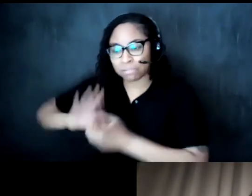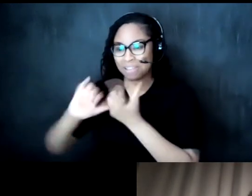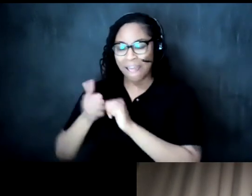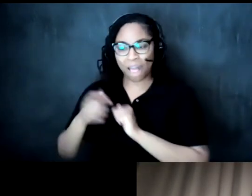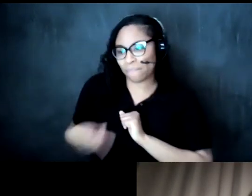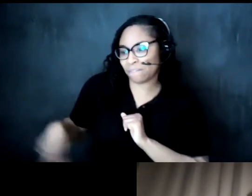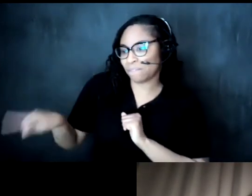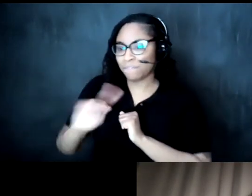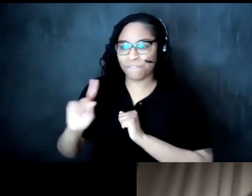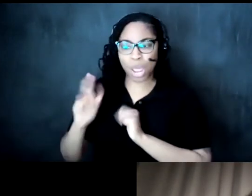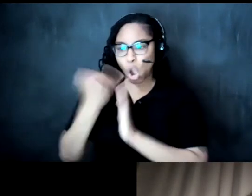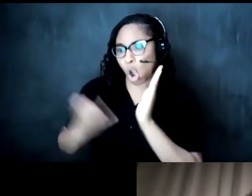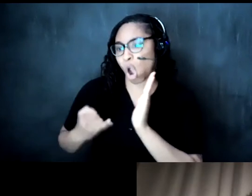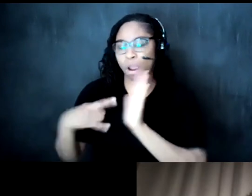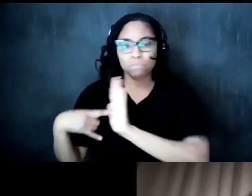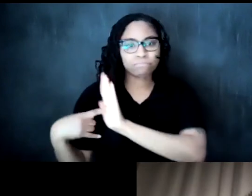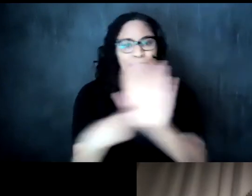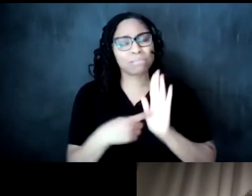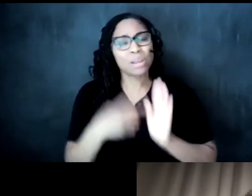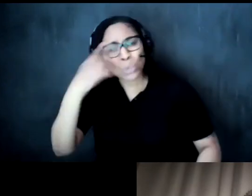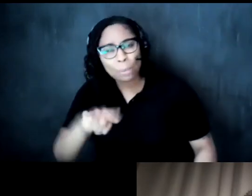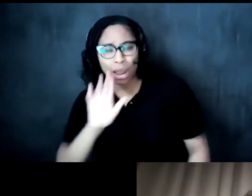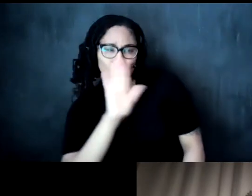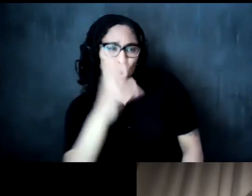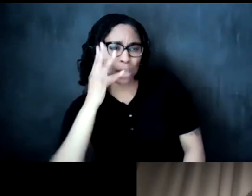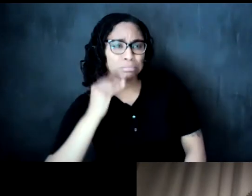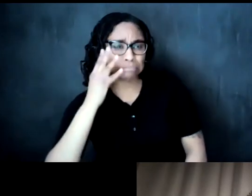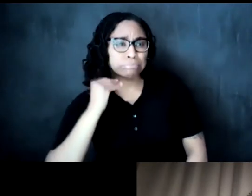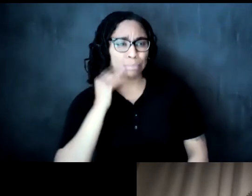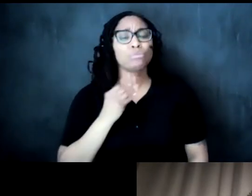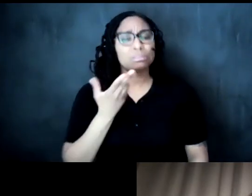you know a little bit about your experience as a as a fellow at harvard and you know during this